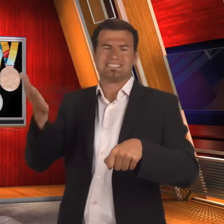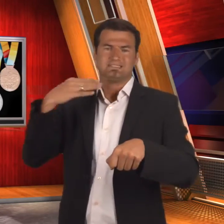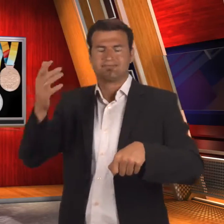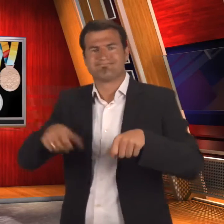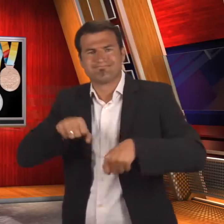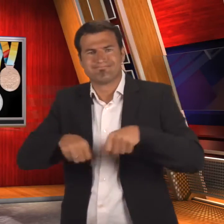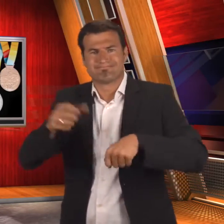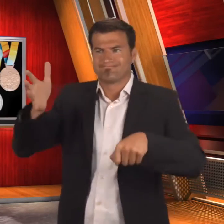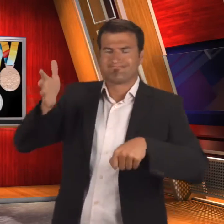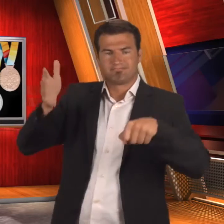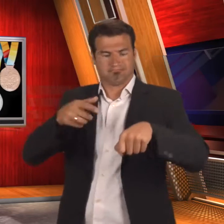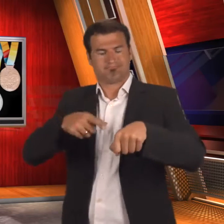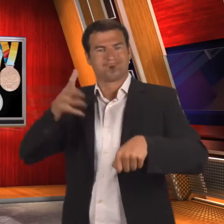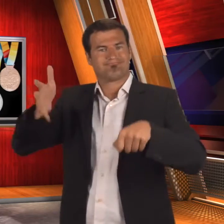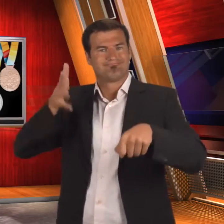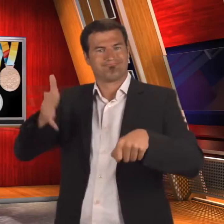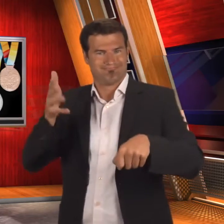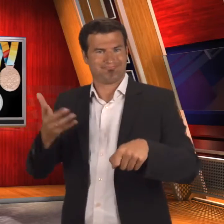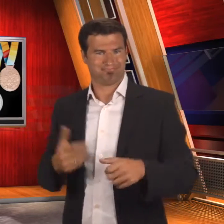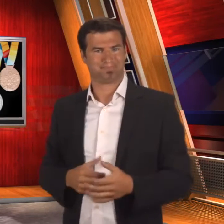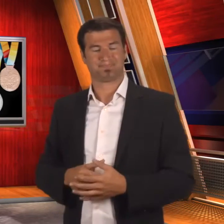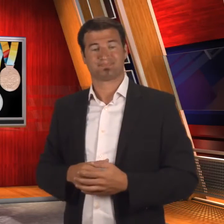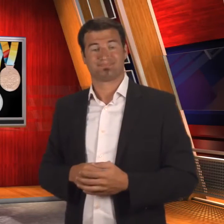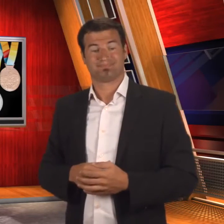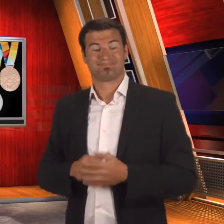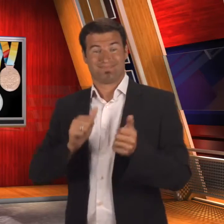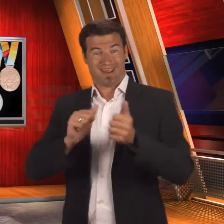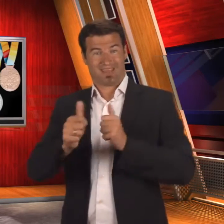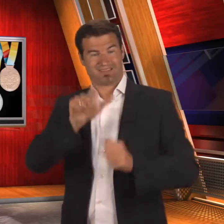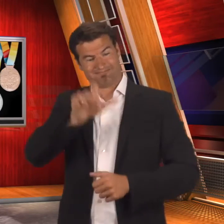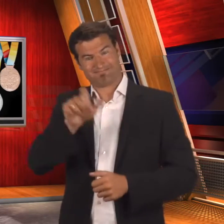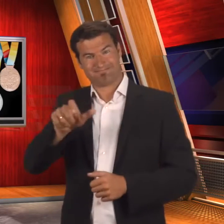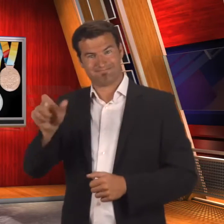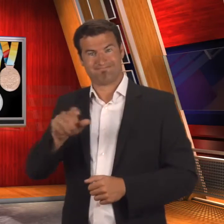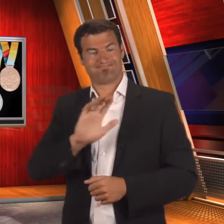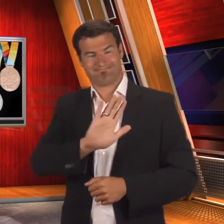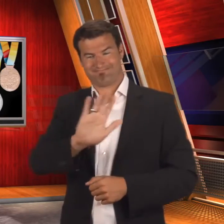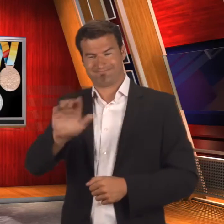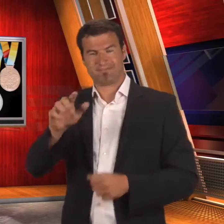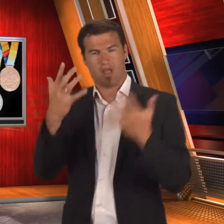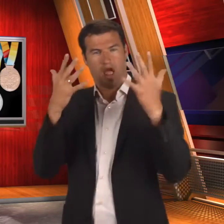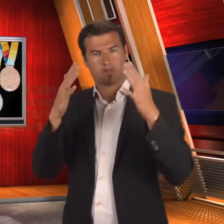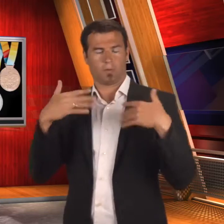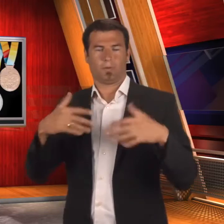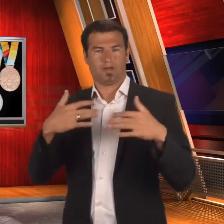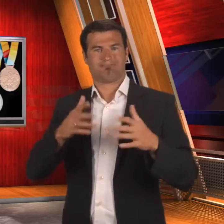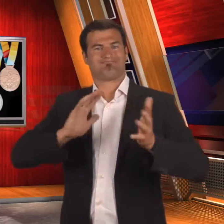still communicate with each other. Our athletes let their hands do the talking.